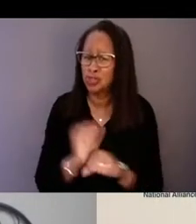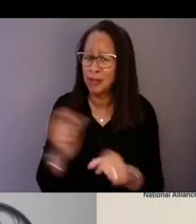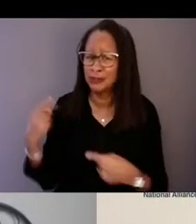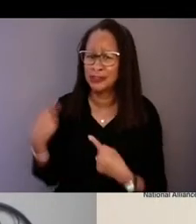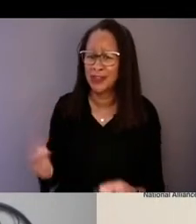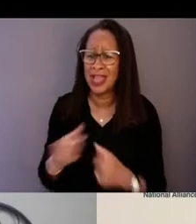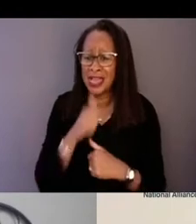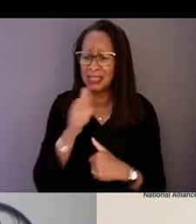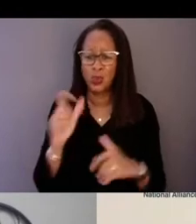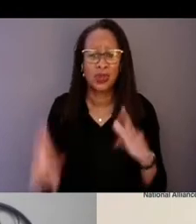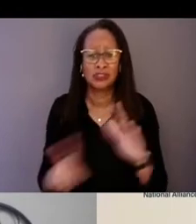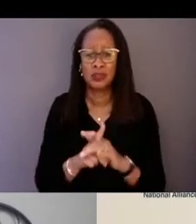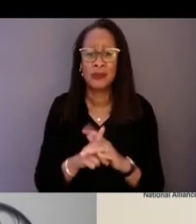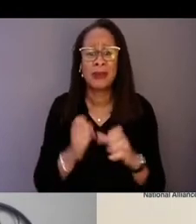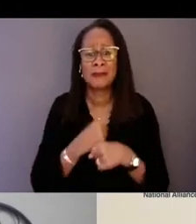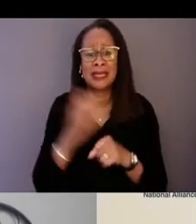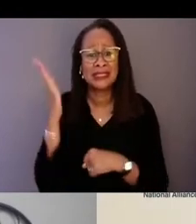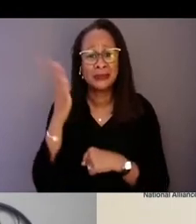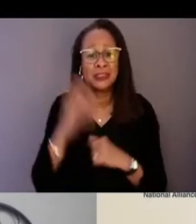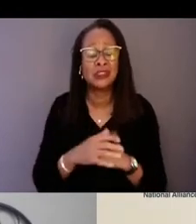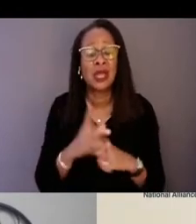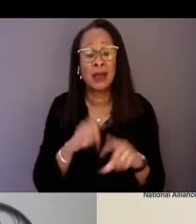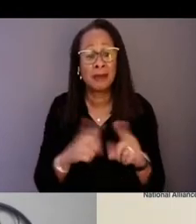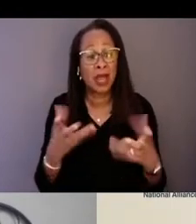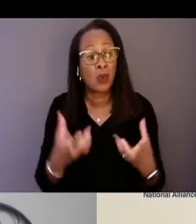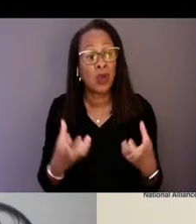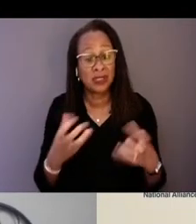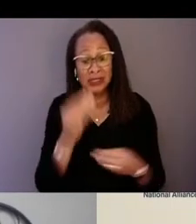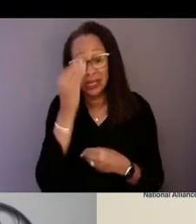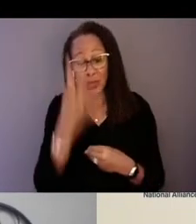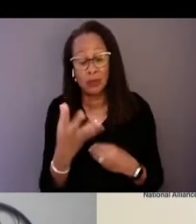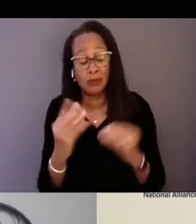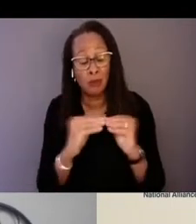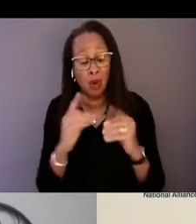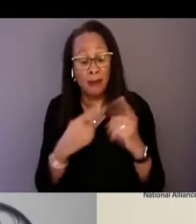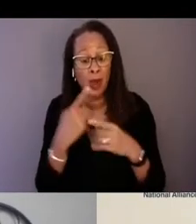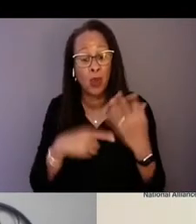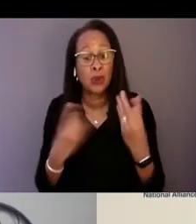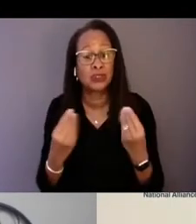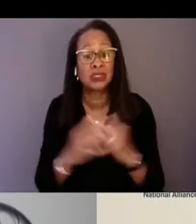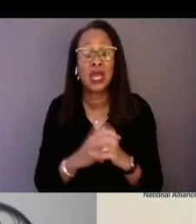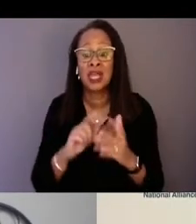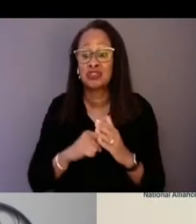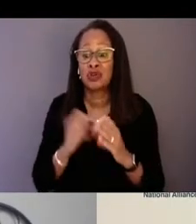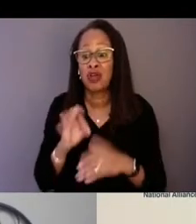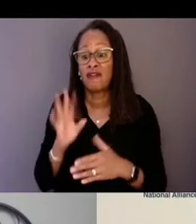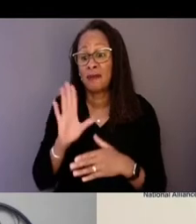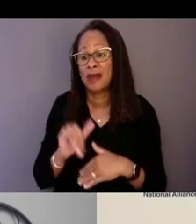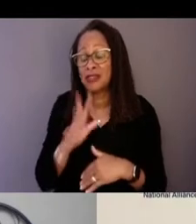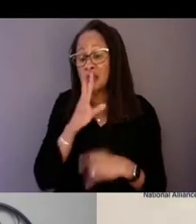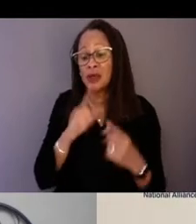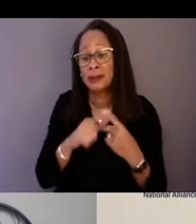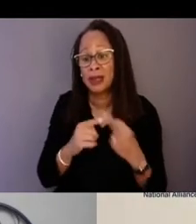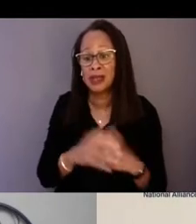but I do want to tell you a little bit more about what we're doing. And I want to start off by just talking about, this really is going to take--